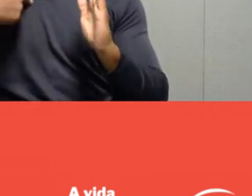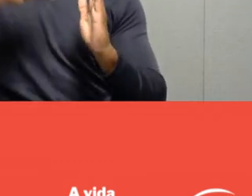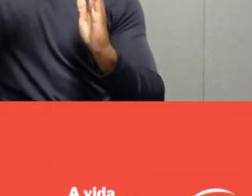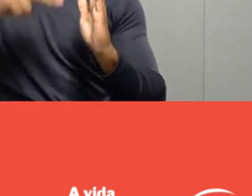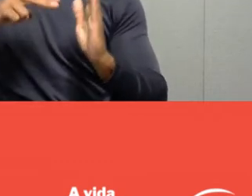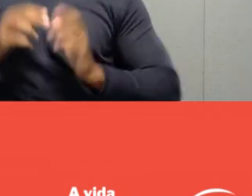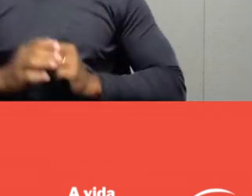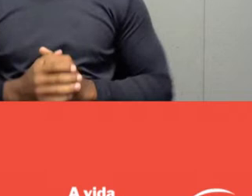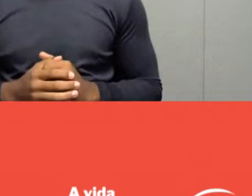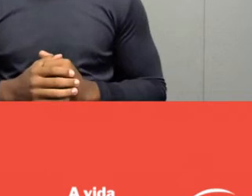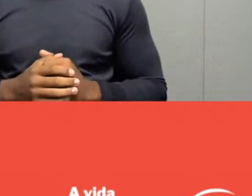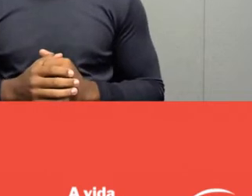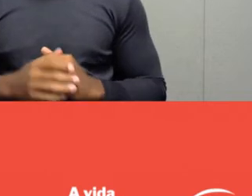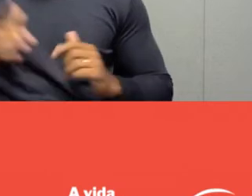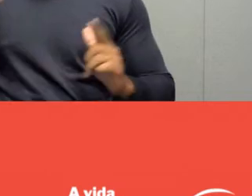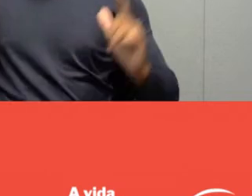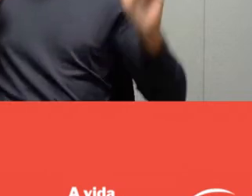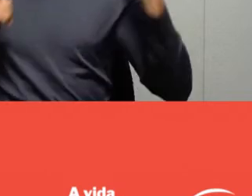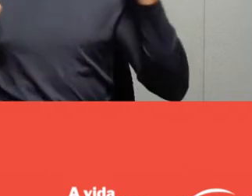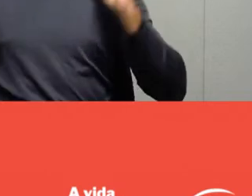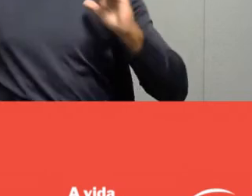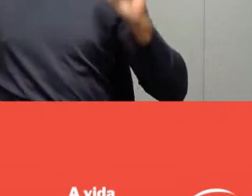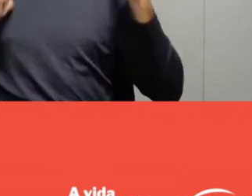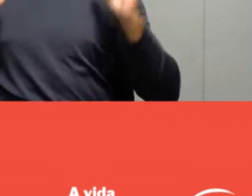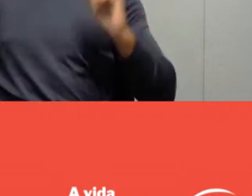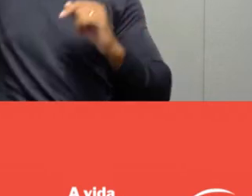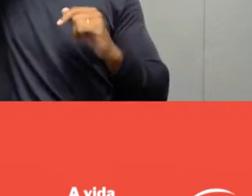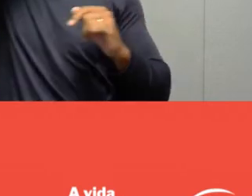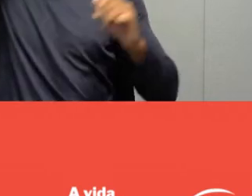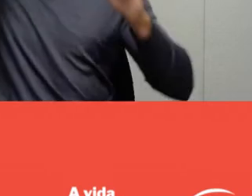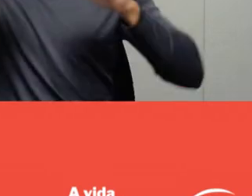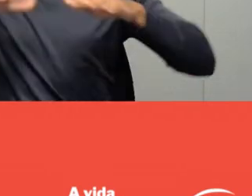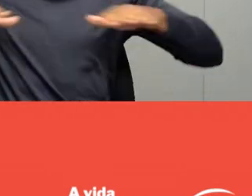Leisure. Everyone needs it, everyone wants it,